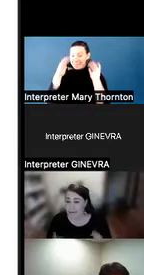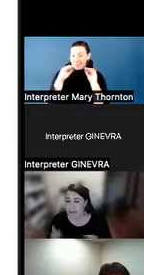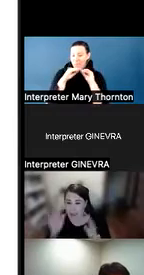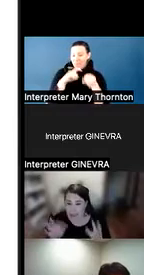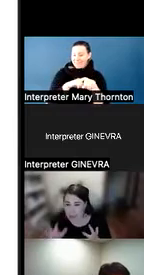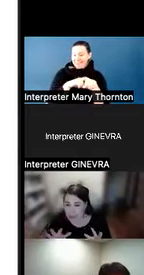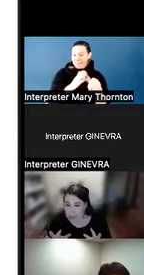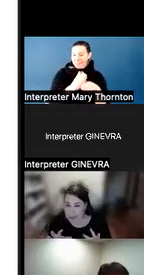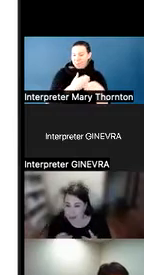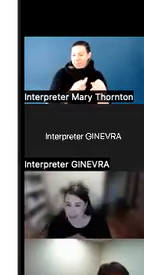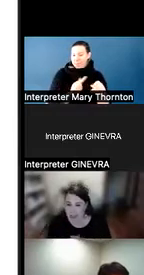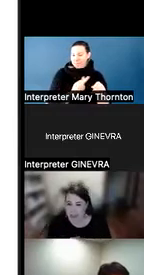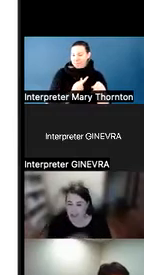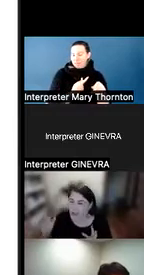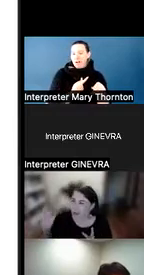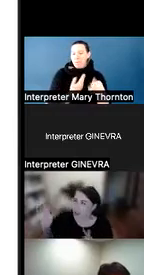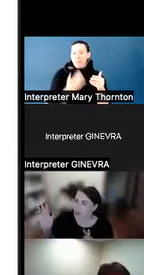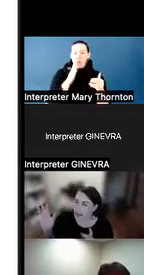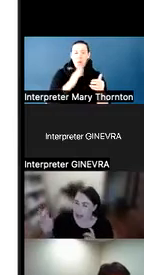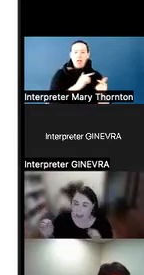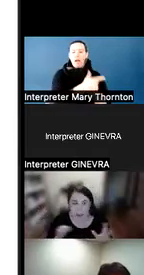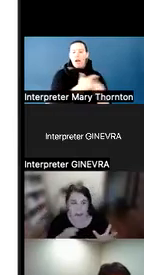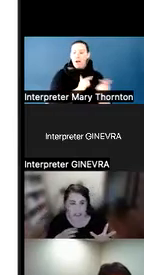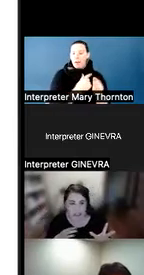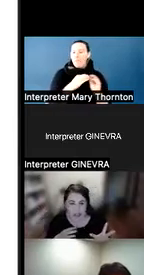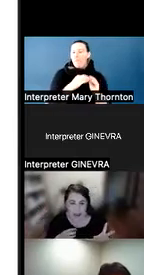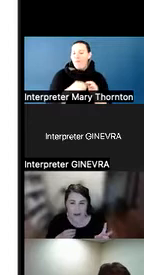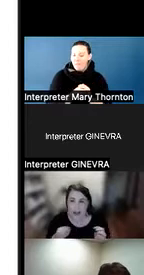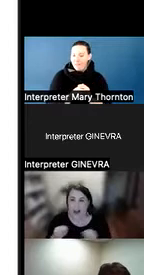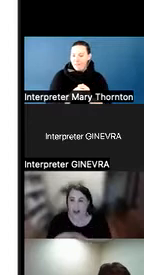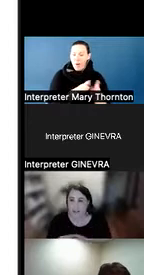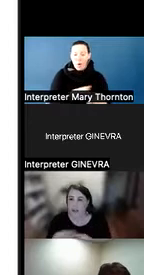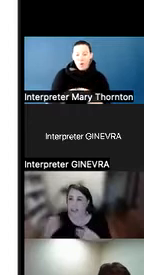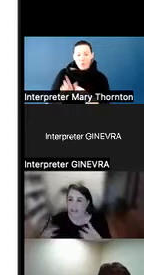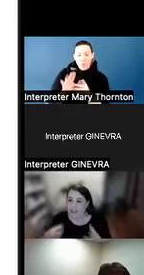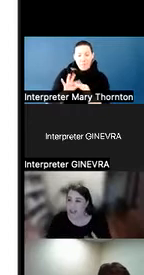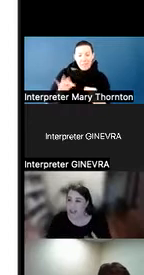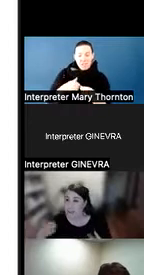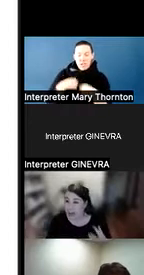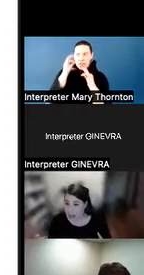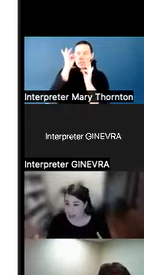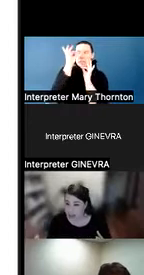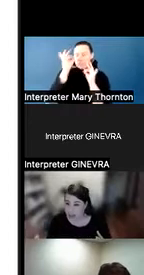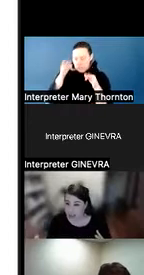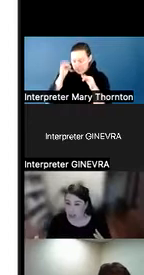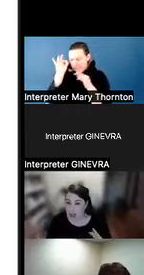a couple of people mentioned they were looking away, they were looking down-- so the differences in our body language.